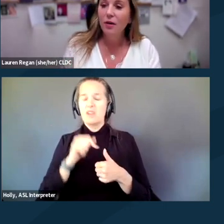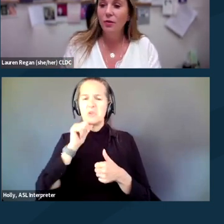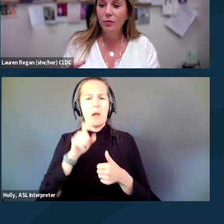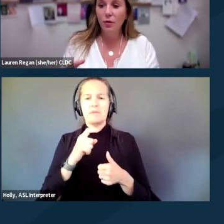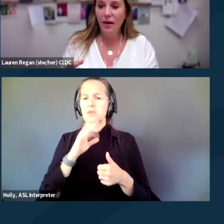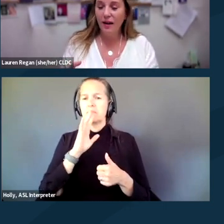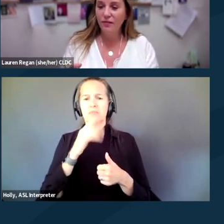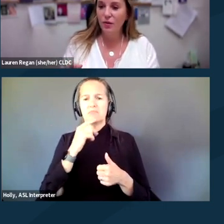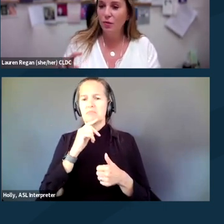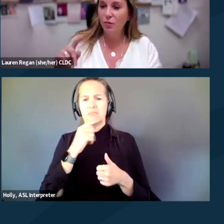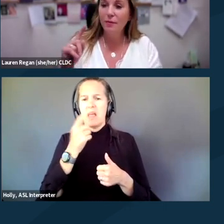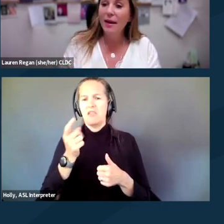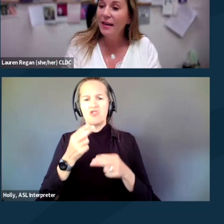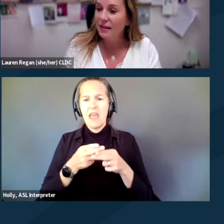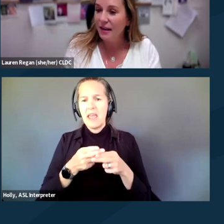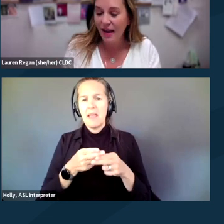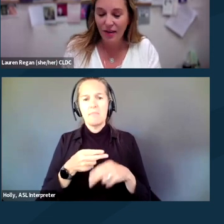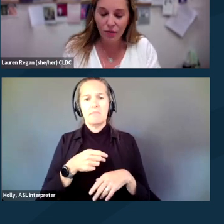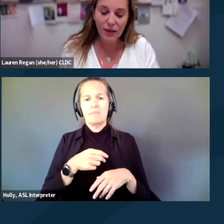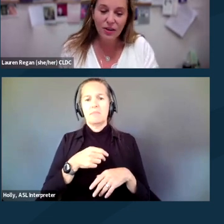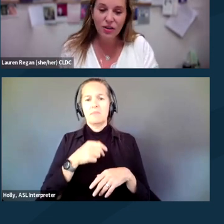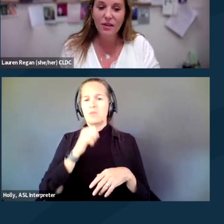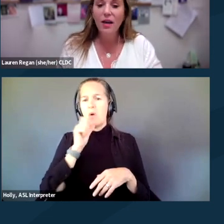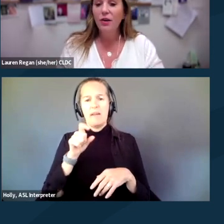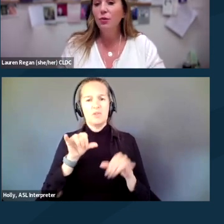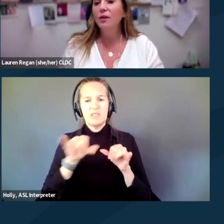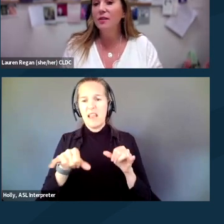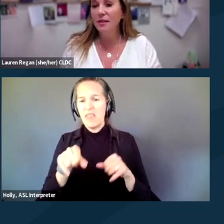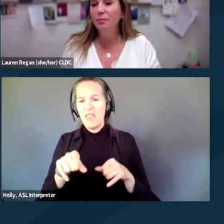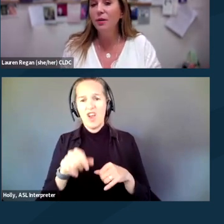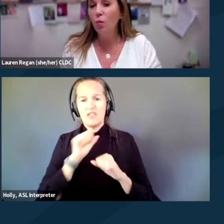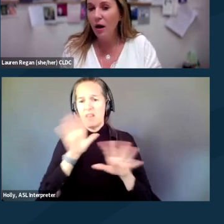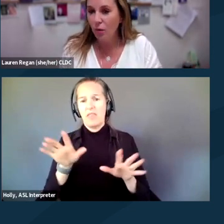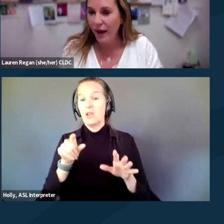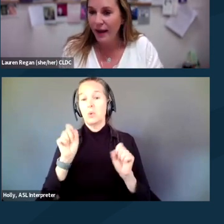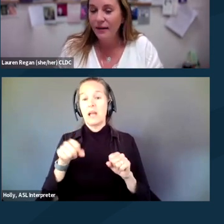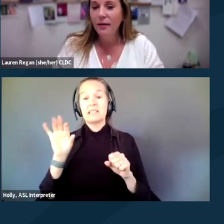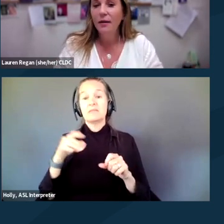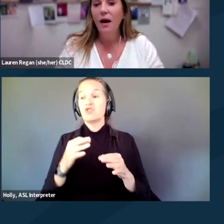you don't have to remain at that location. You can simply walk away.